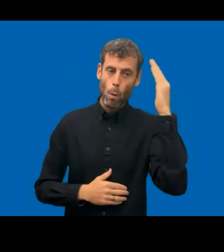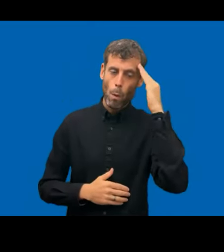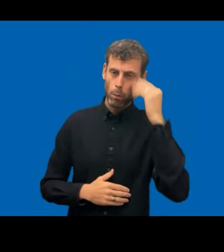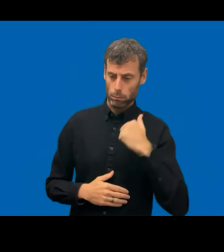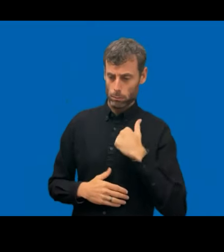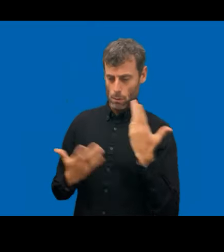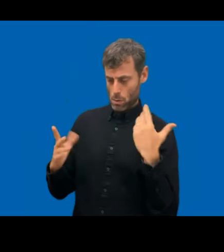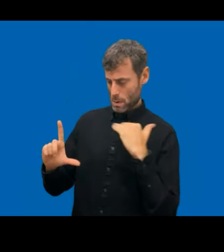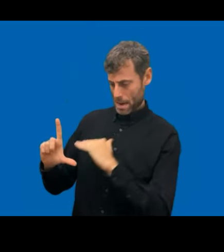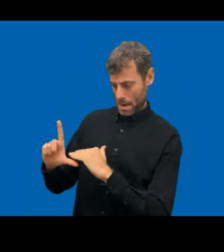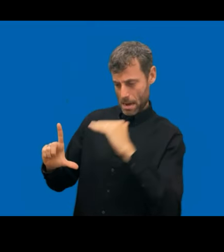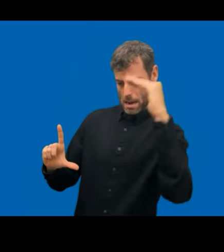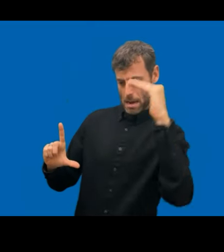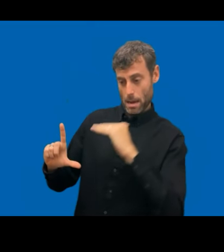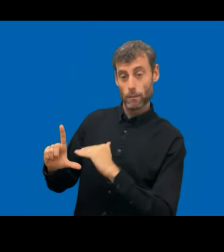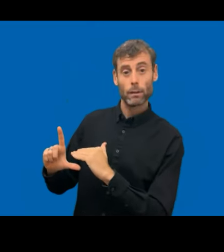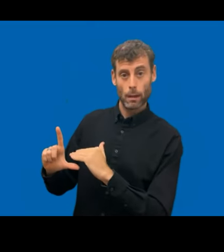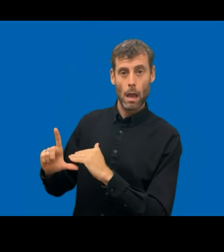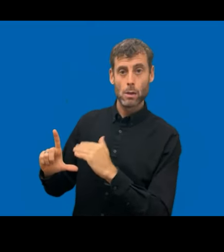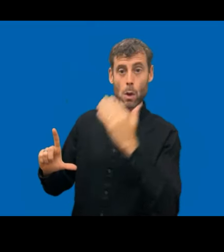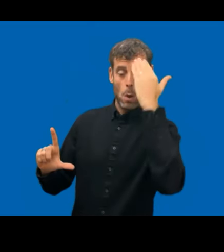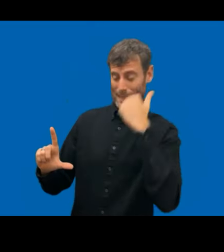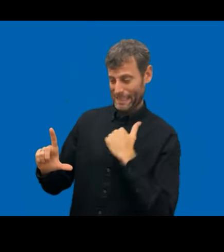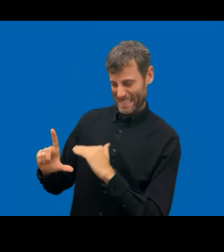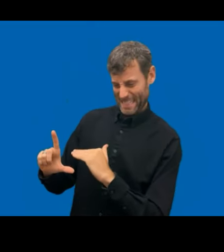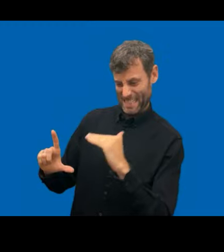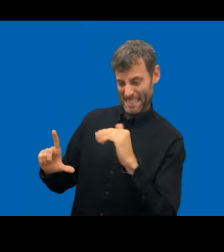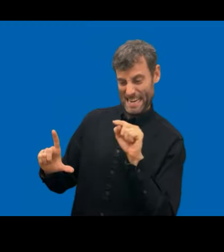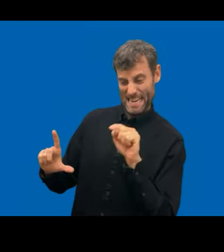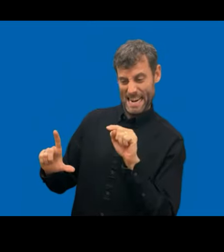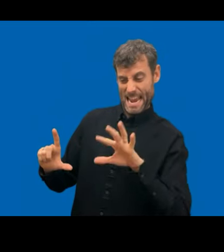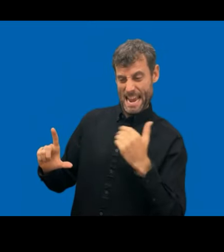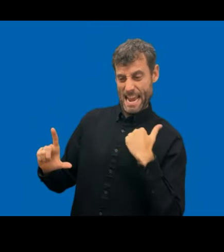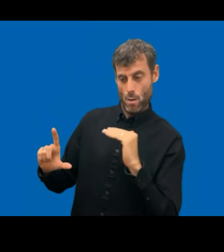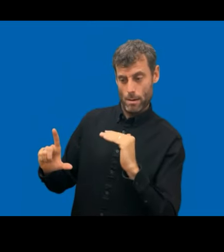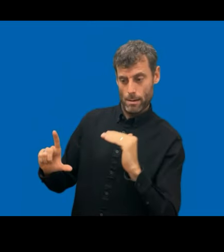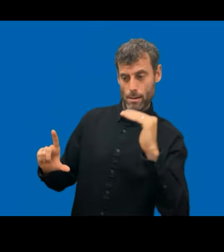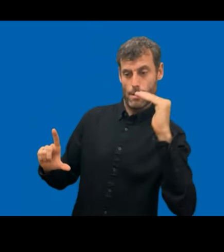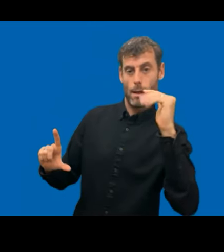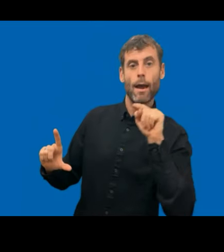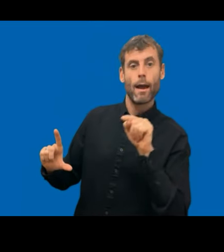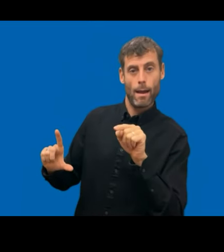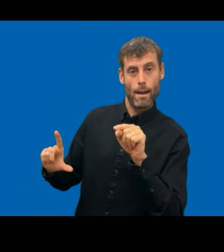and make it more easy for them to actually fix those accessibility issues that we find on the